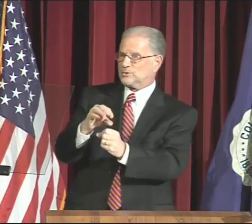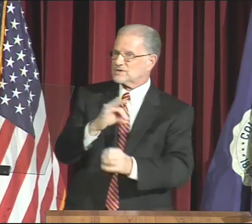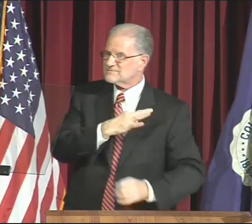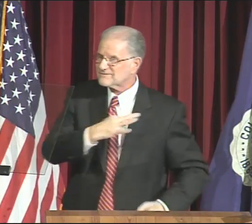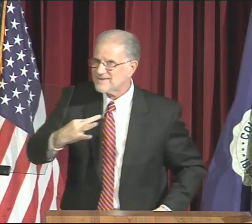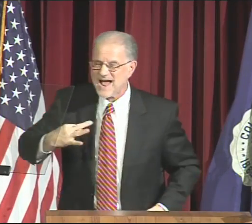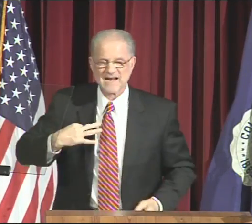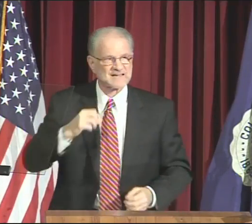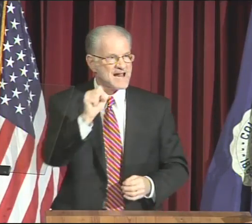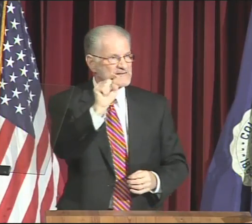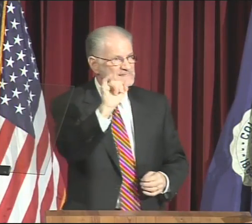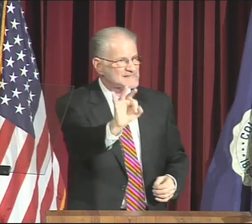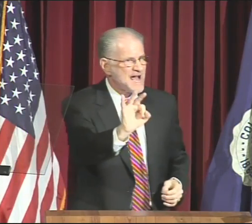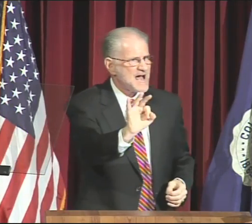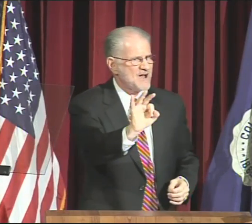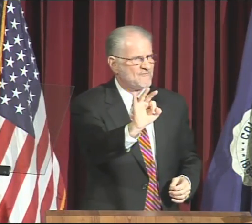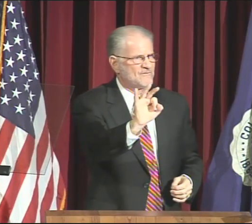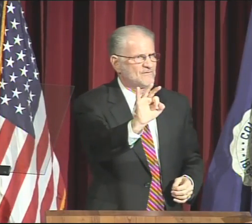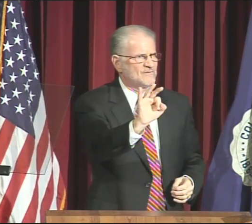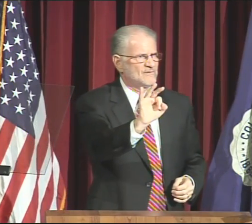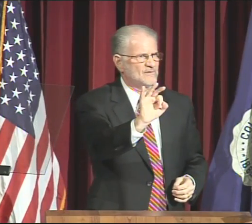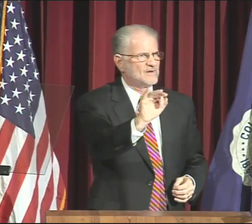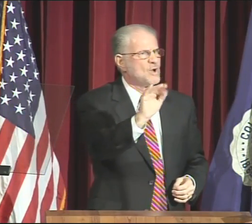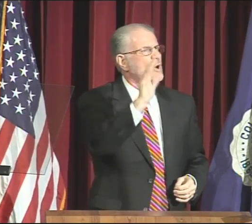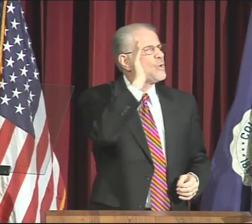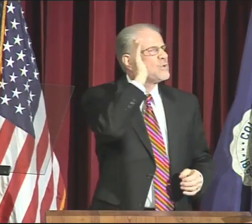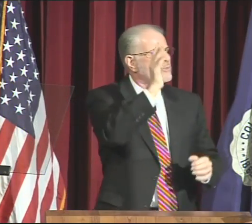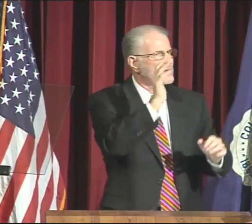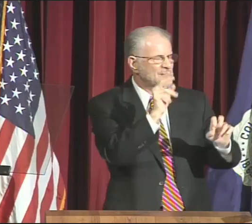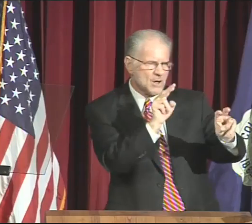Our focus will absolutely include faculty and staff.